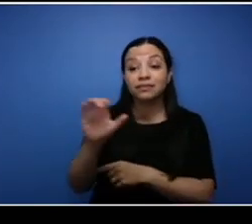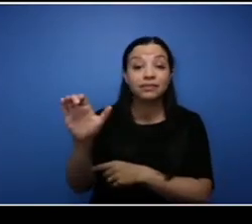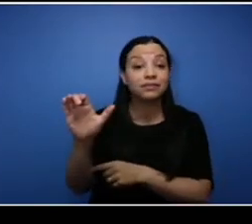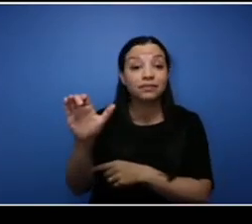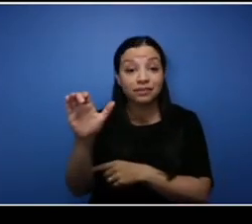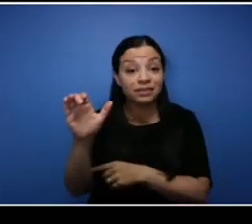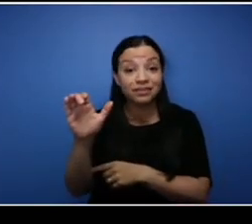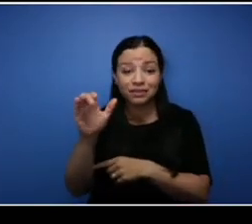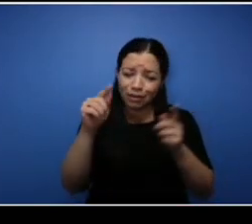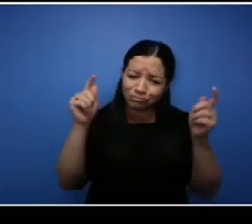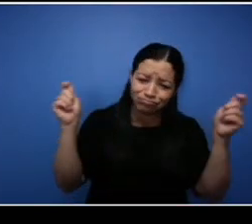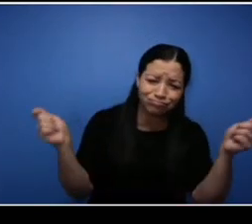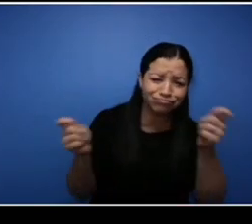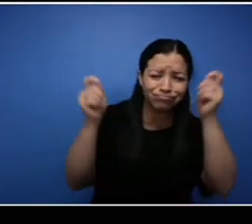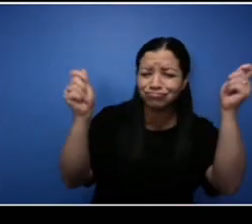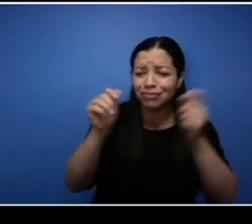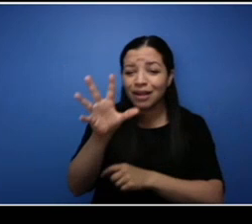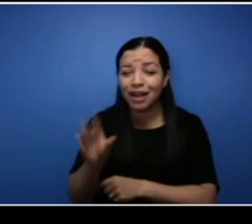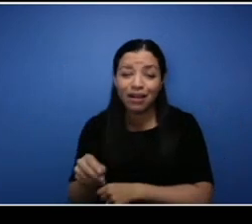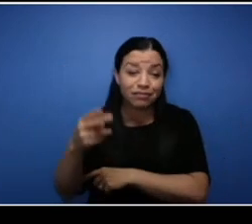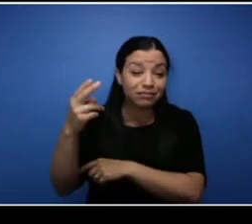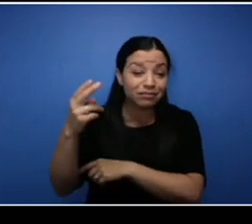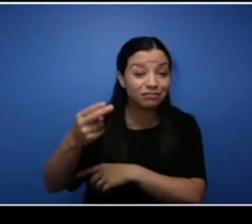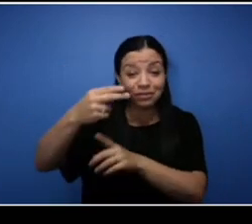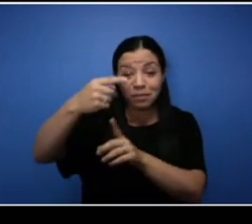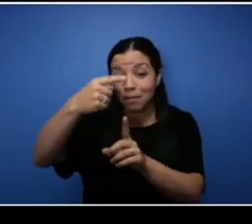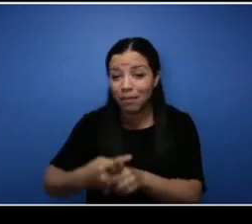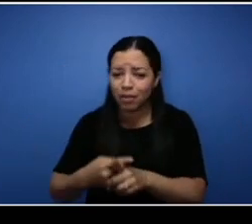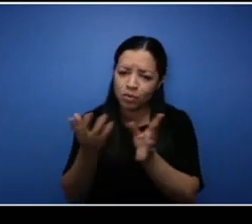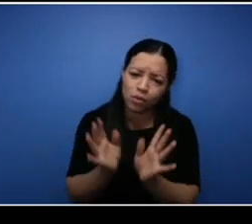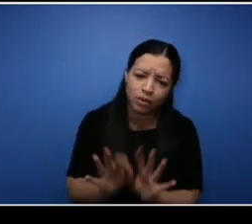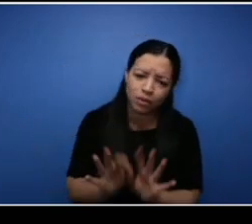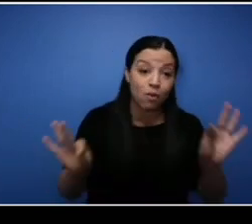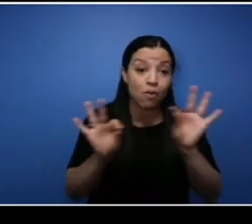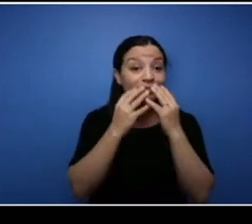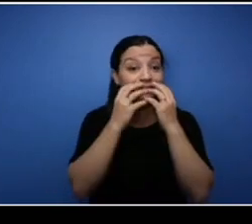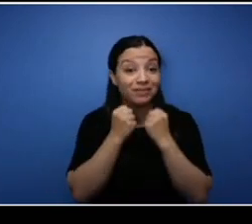important and this year we are so excited and happy to be hosting the third annual Ask